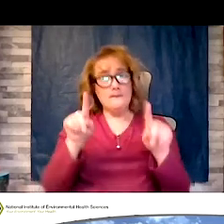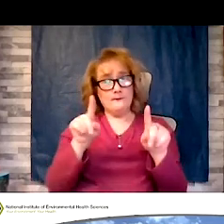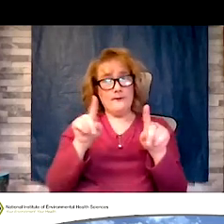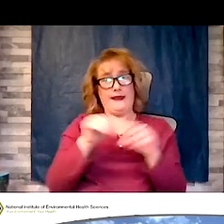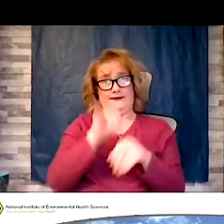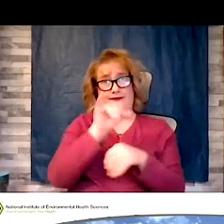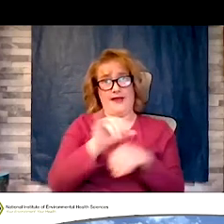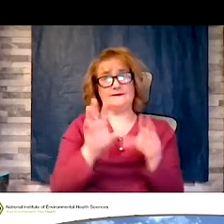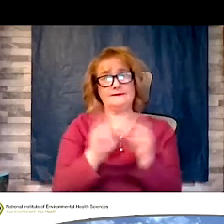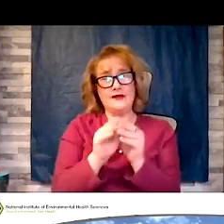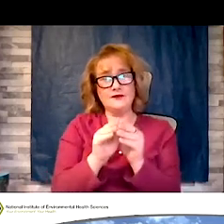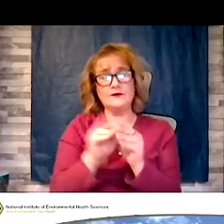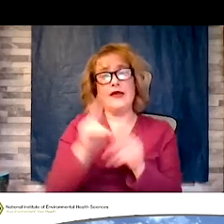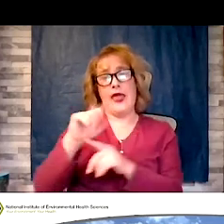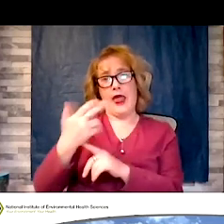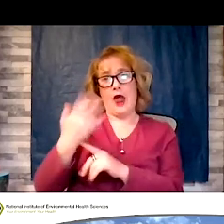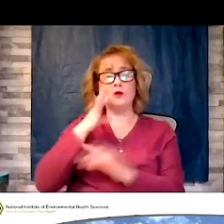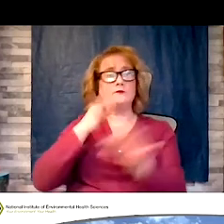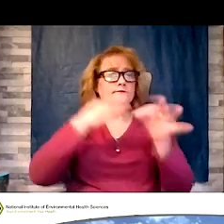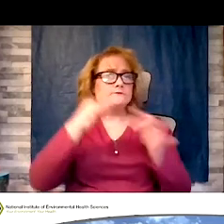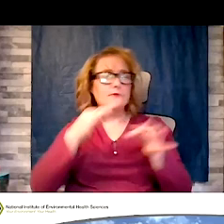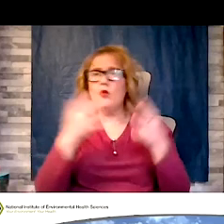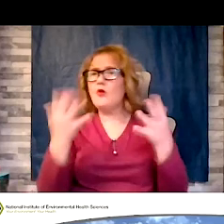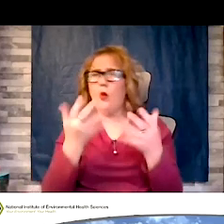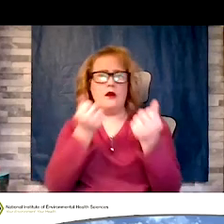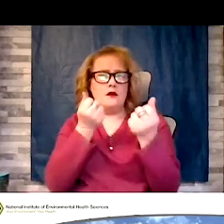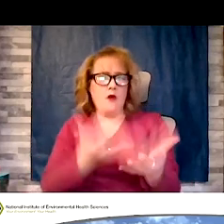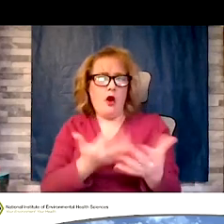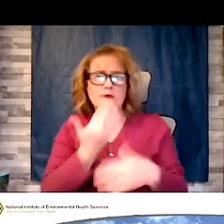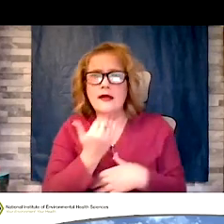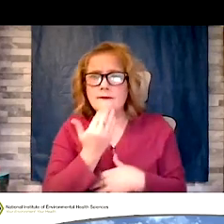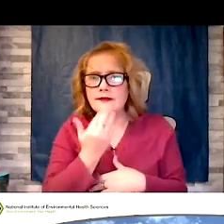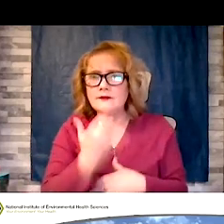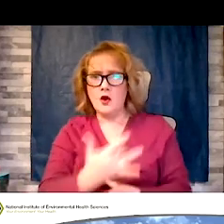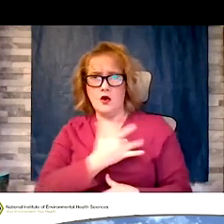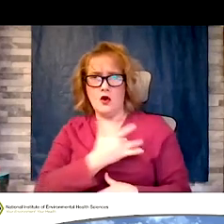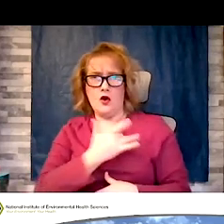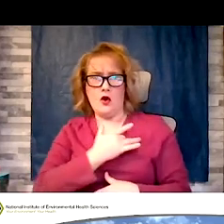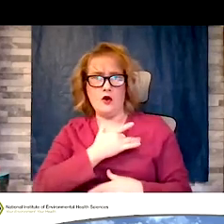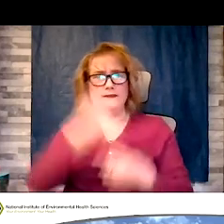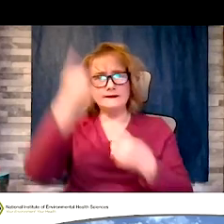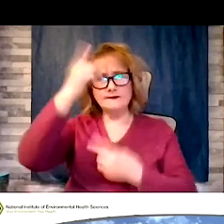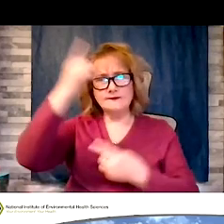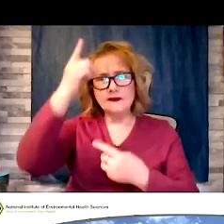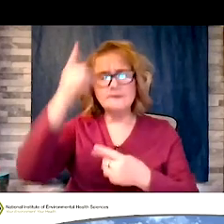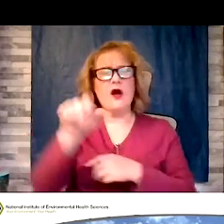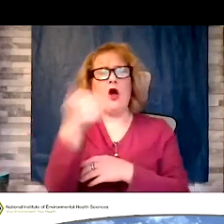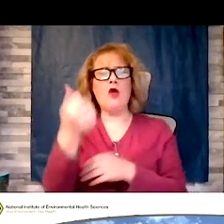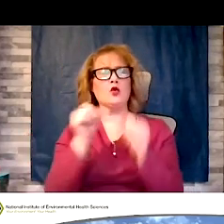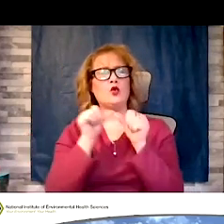what causes diabetes, heart disease, and any other chronic diseases that plague our society. And he's going to